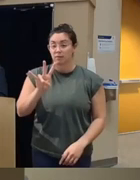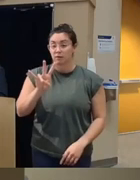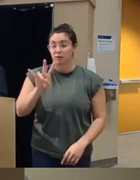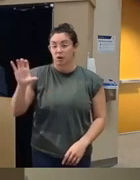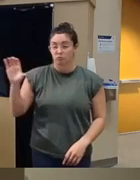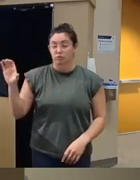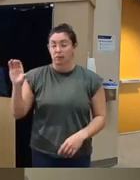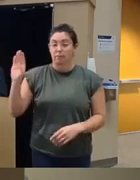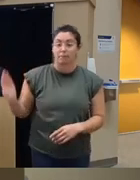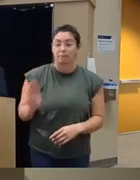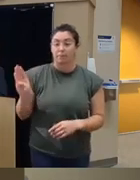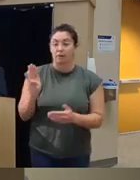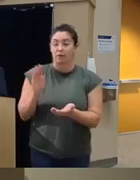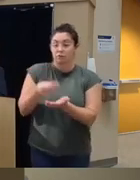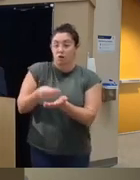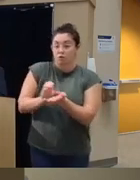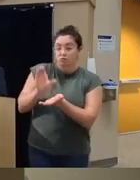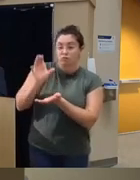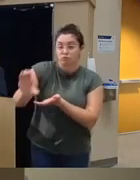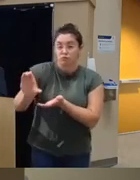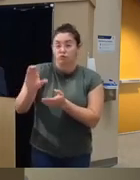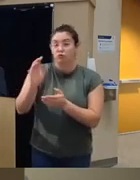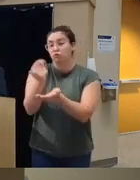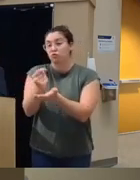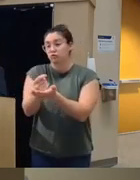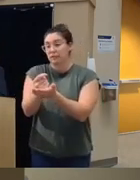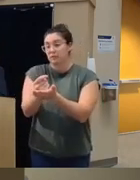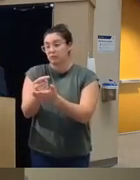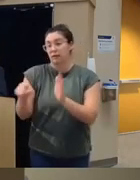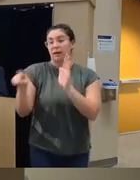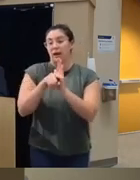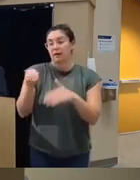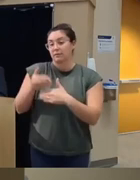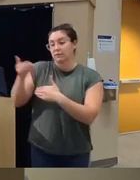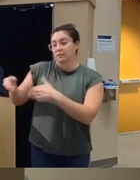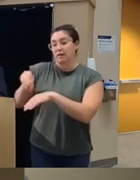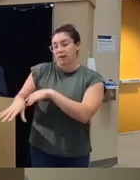in costs that related to the adverse and negative side effects of addiction Family Violence is also